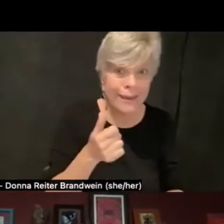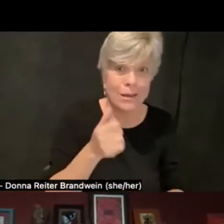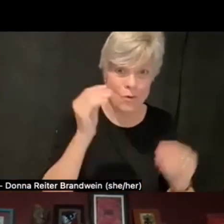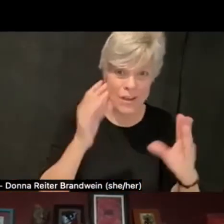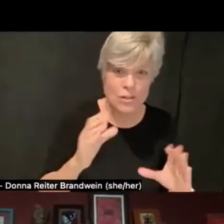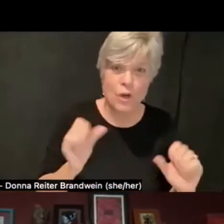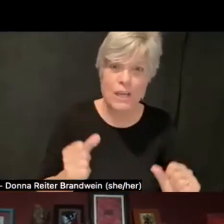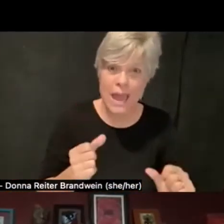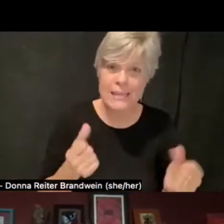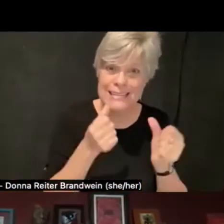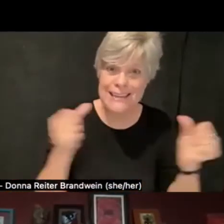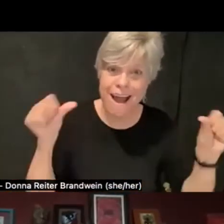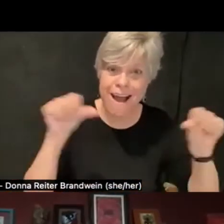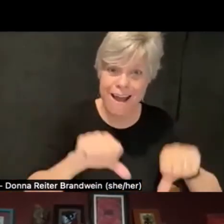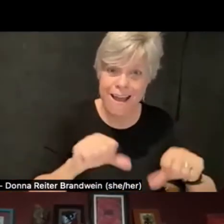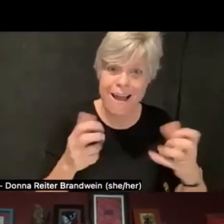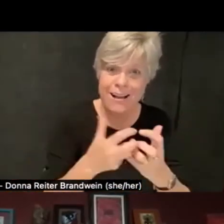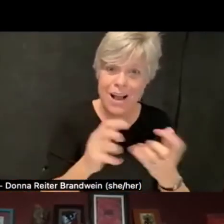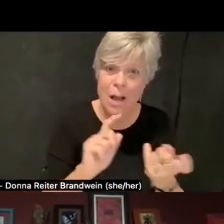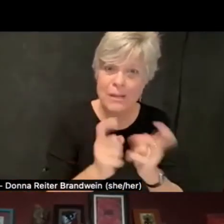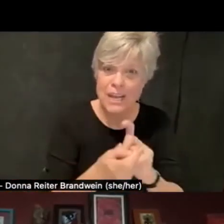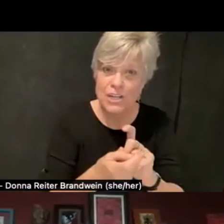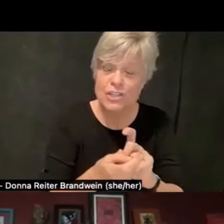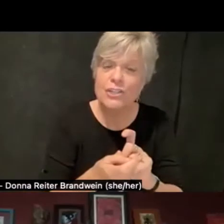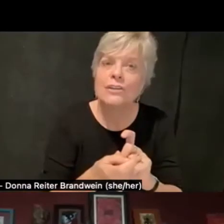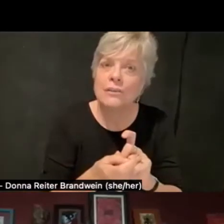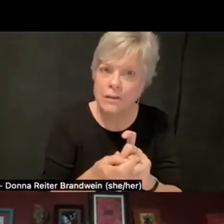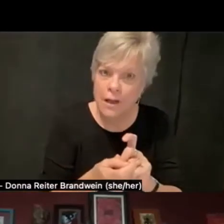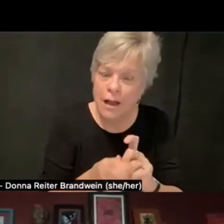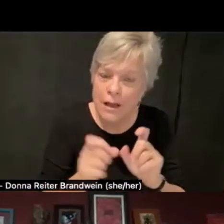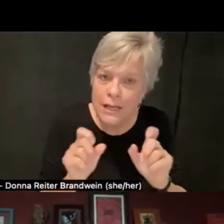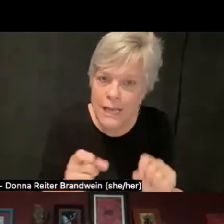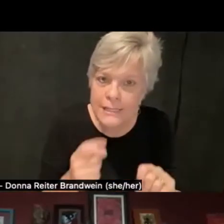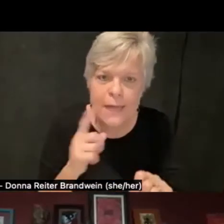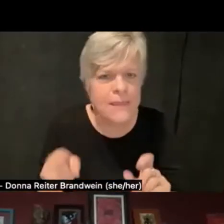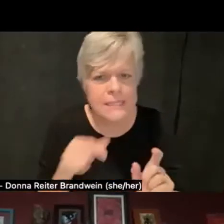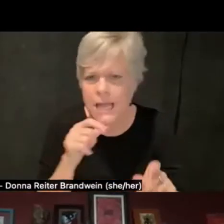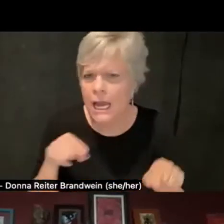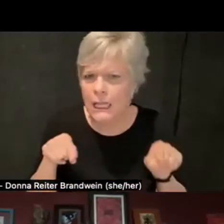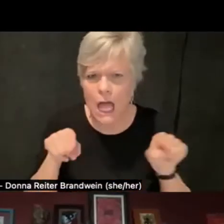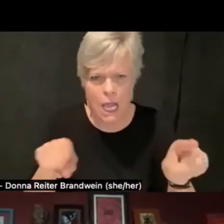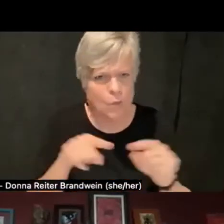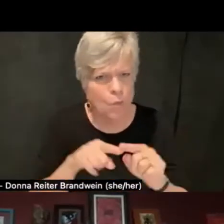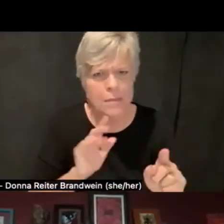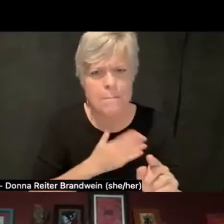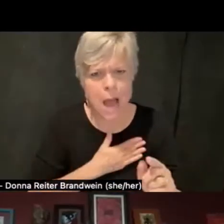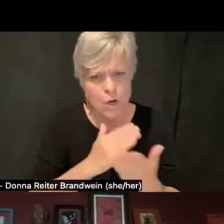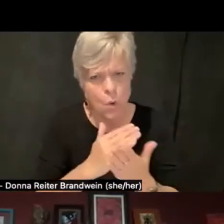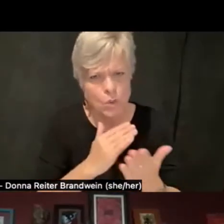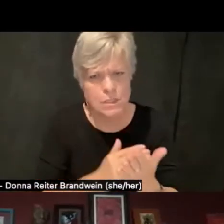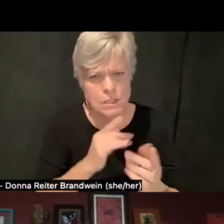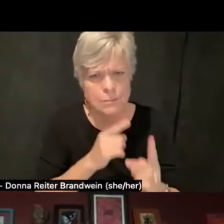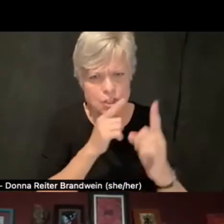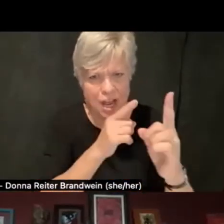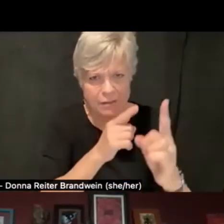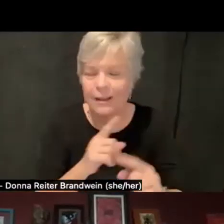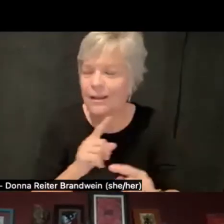doesn't align with the class's objectives, but they don't really talk about the specifics of it.